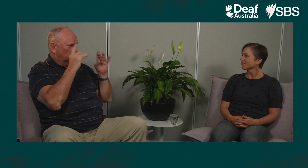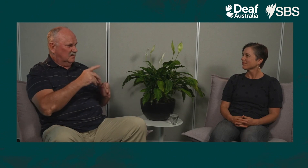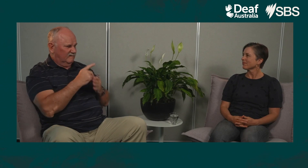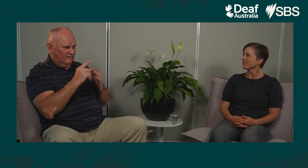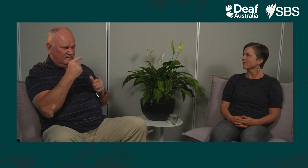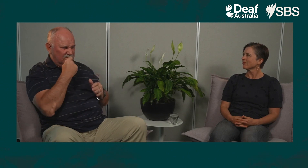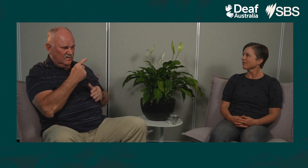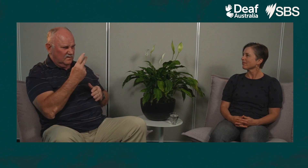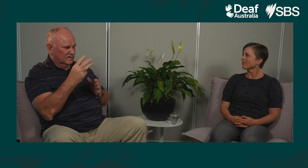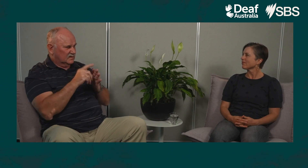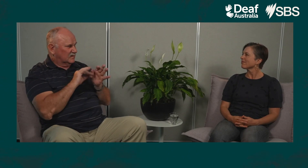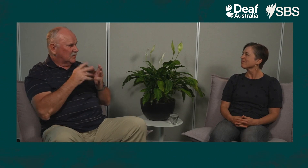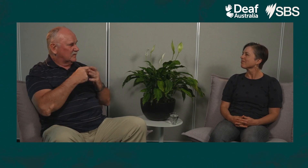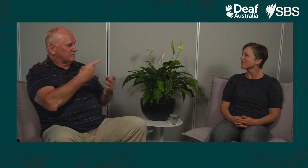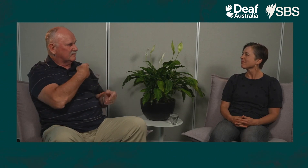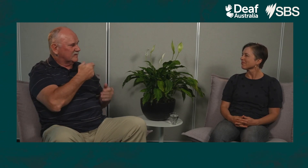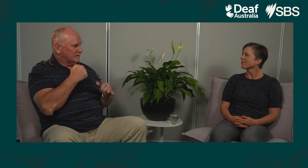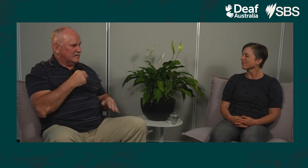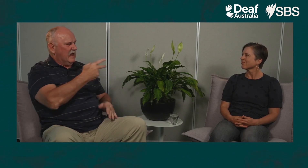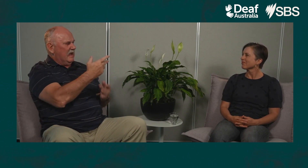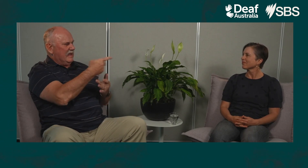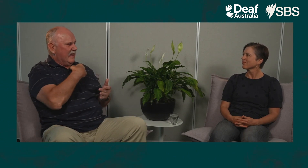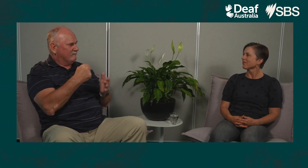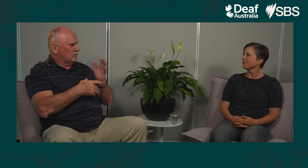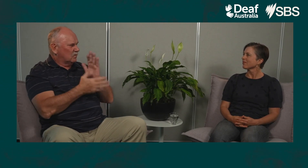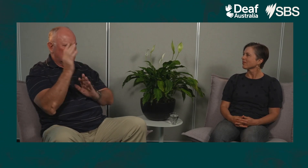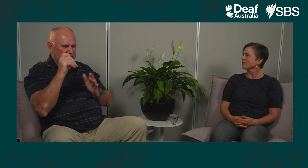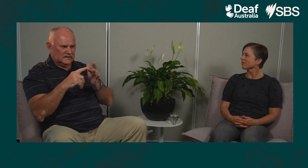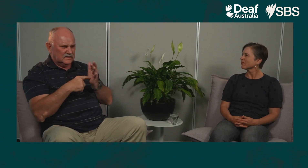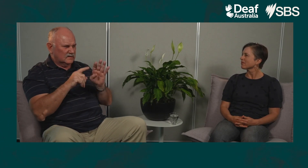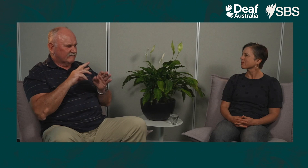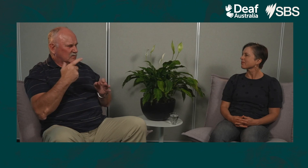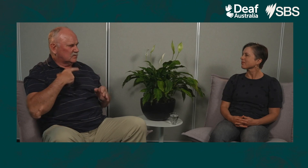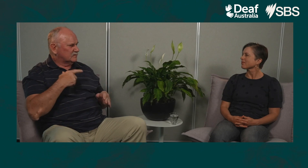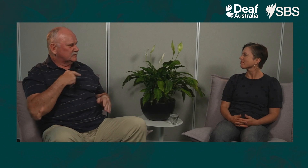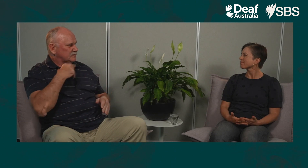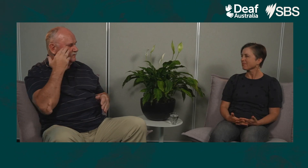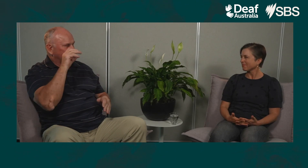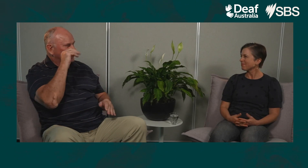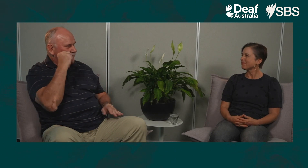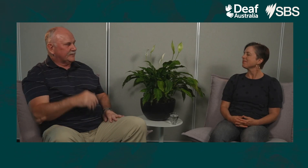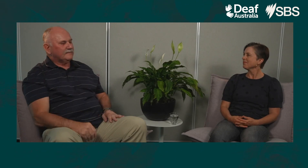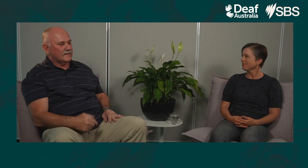He'd only been there a few days and we were working alongside each other. For some reason we had to head into the city, I can't recall why,